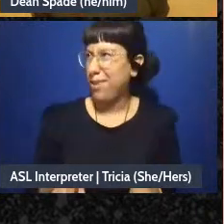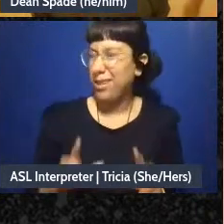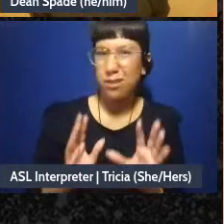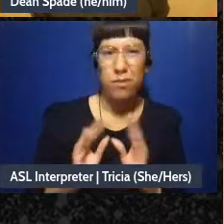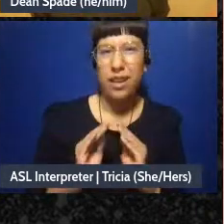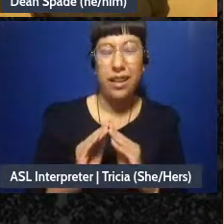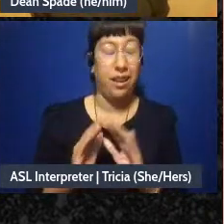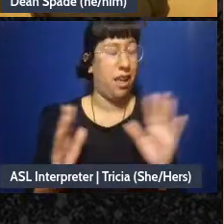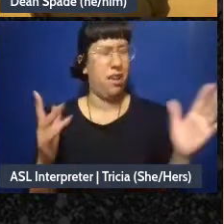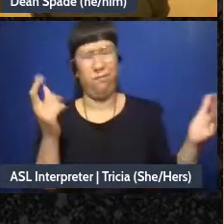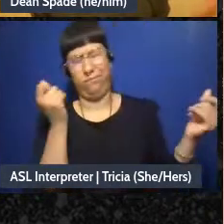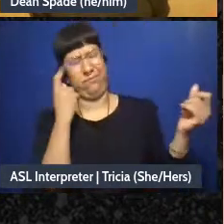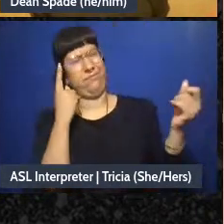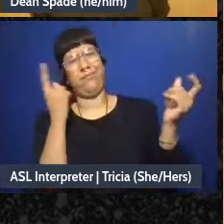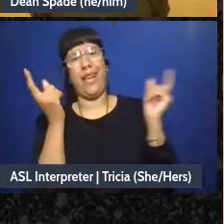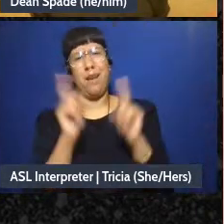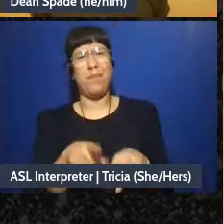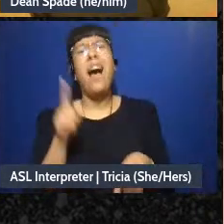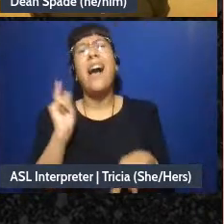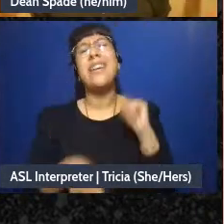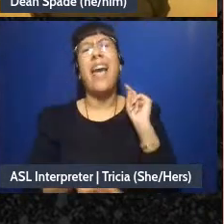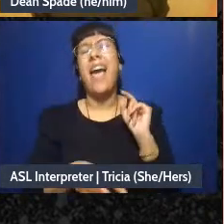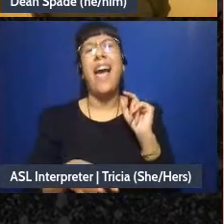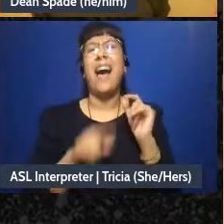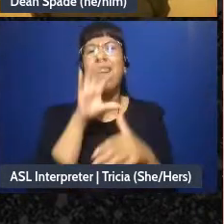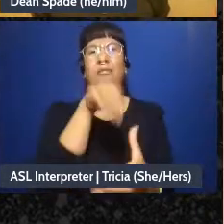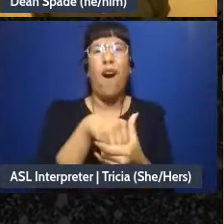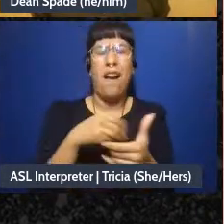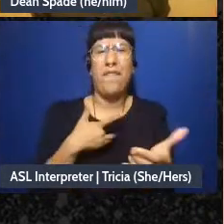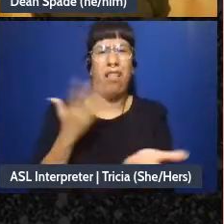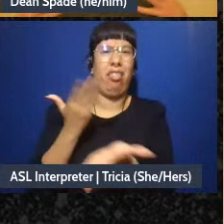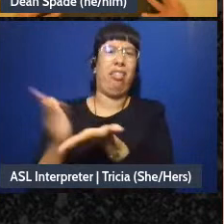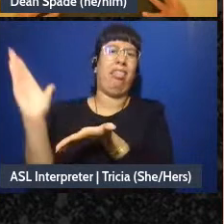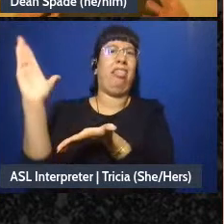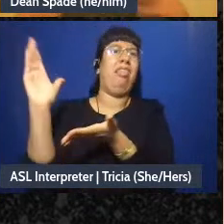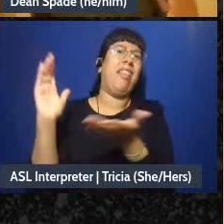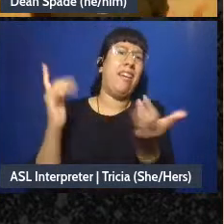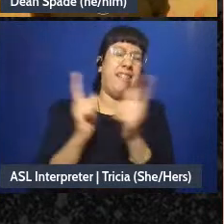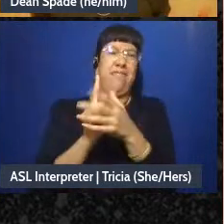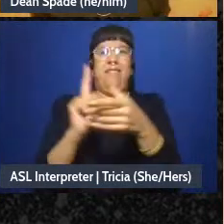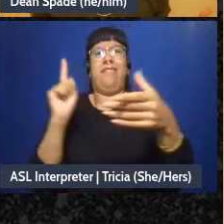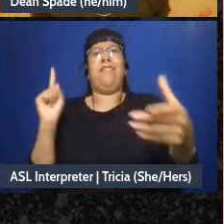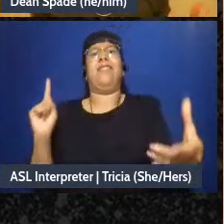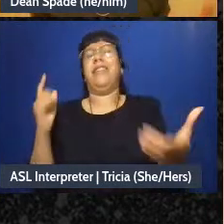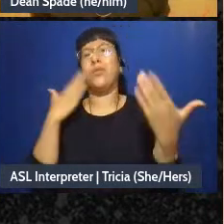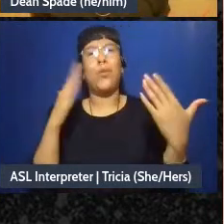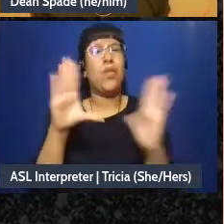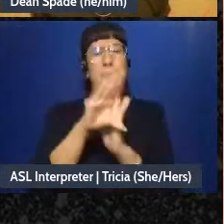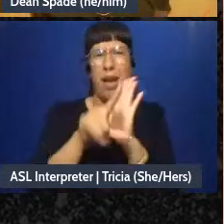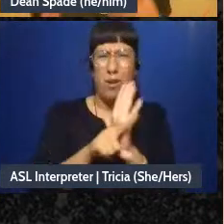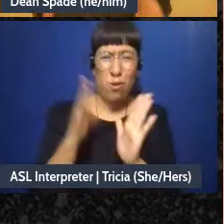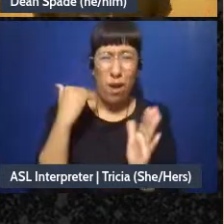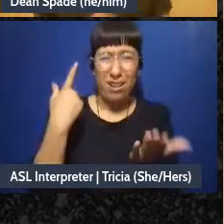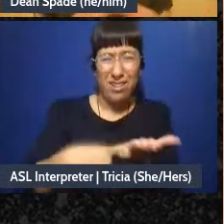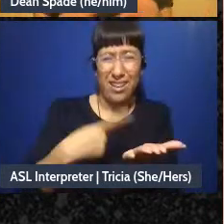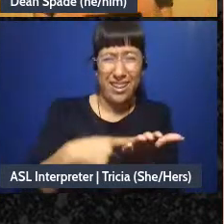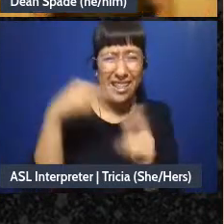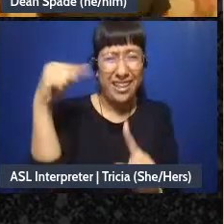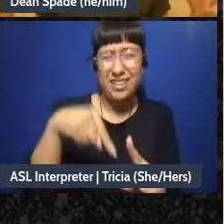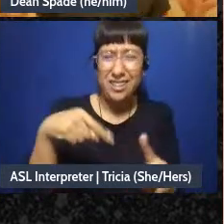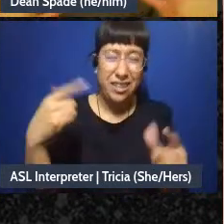I don't understand what's happening so I can't really participate, I feel left out, I don't you know, I don't know the background of this why are we talking about this any, uh, just clarity,